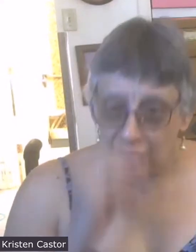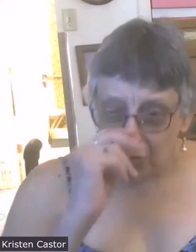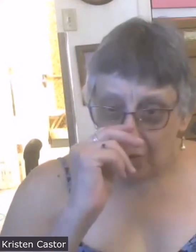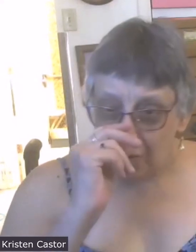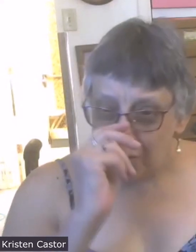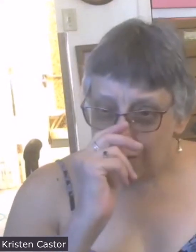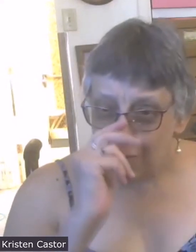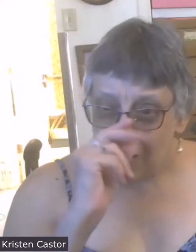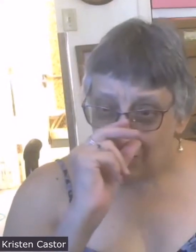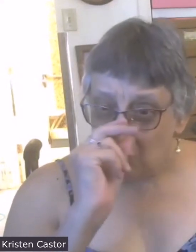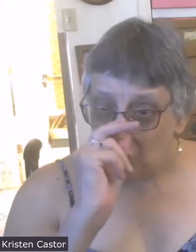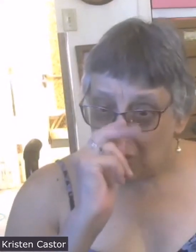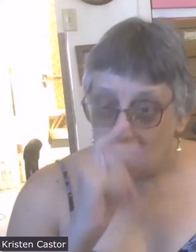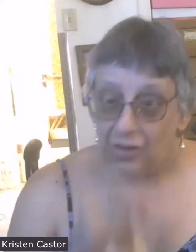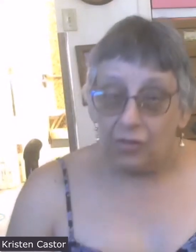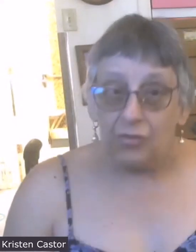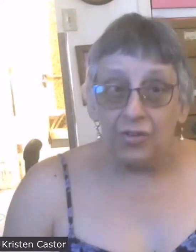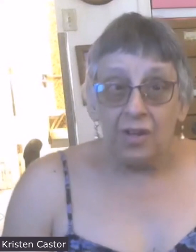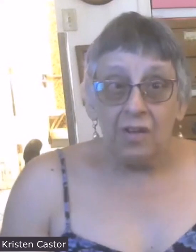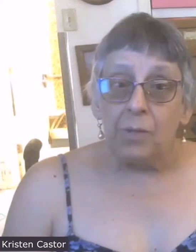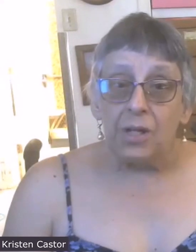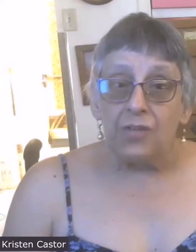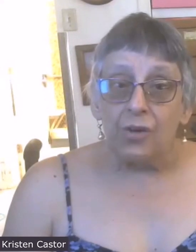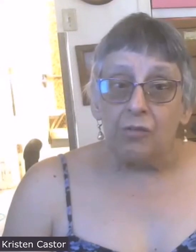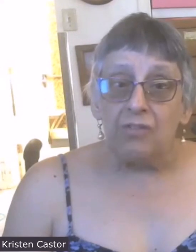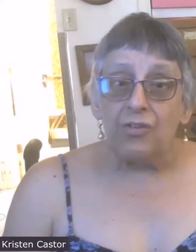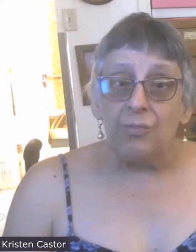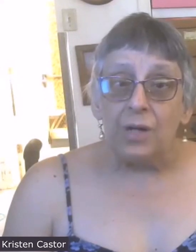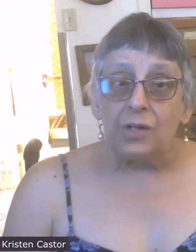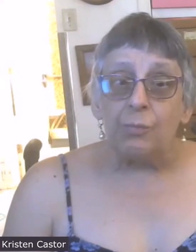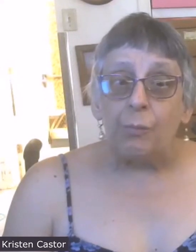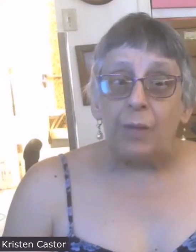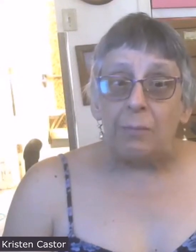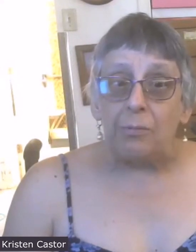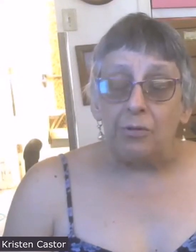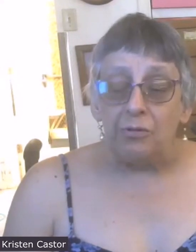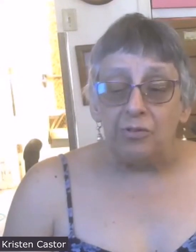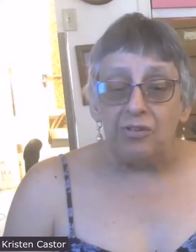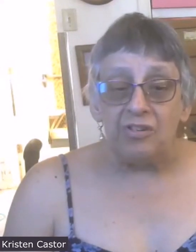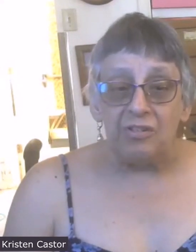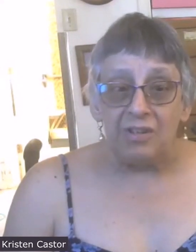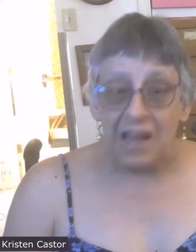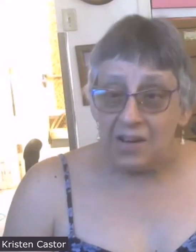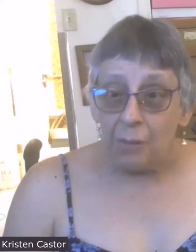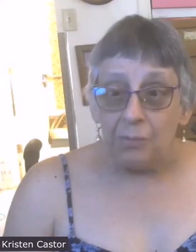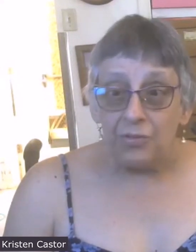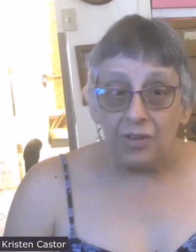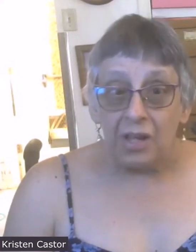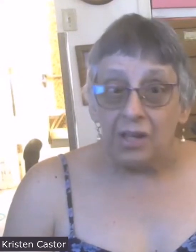So I think that's where it goes. But it's always a small group of people who's stand up and say,